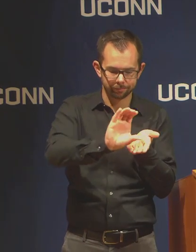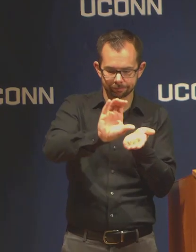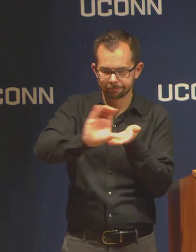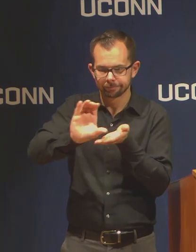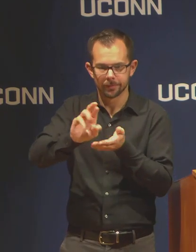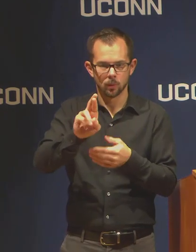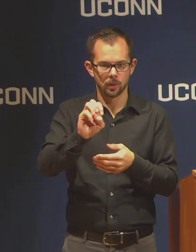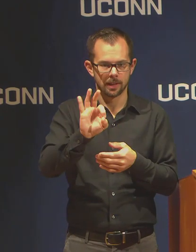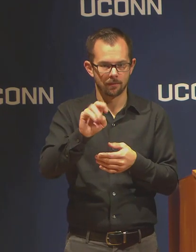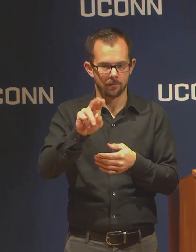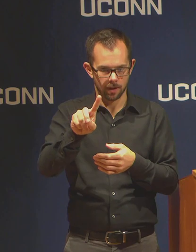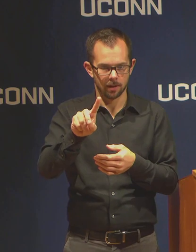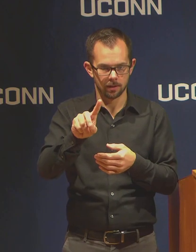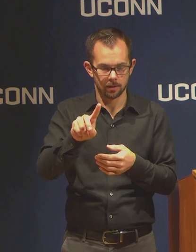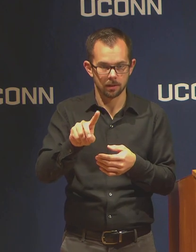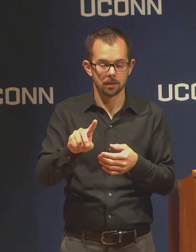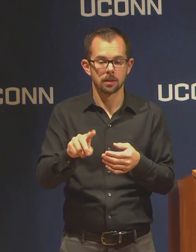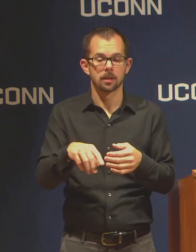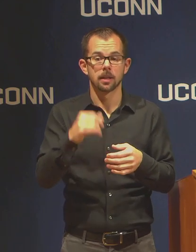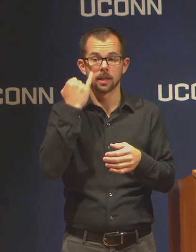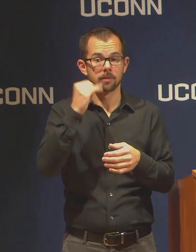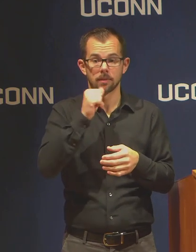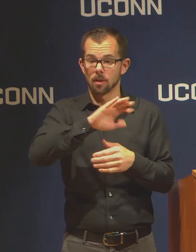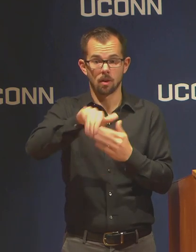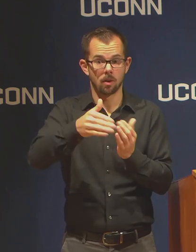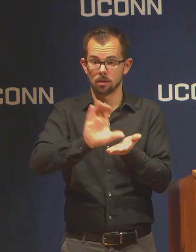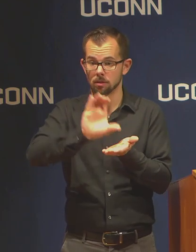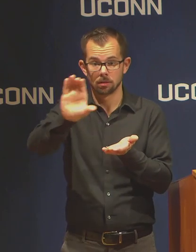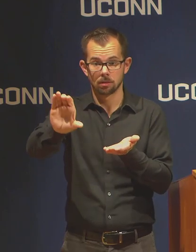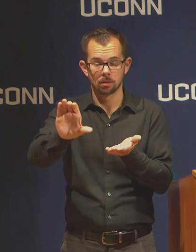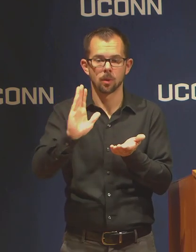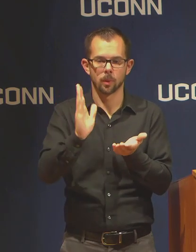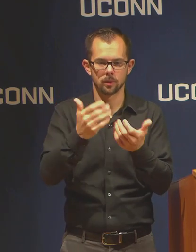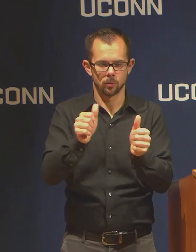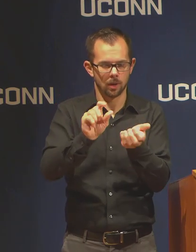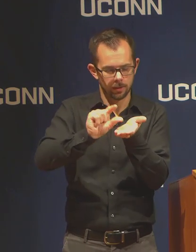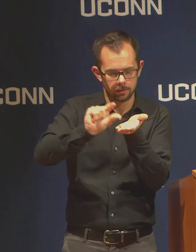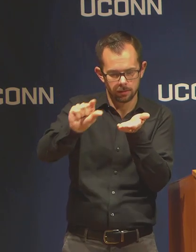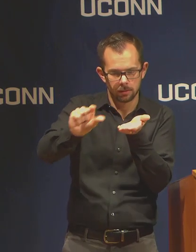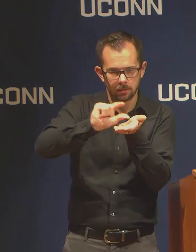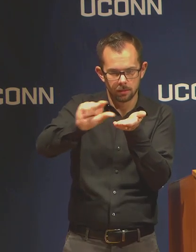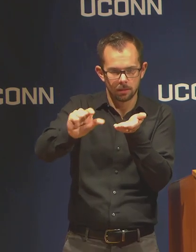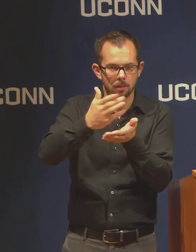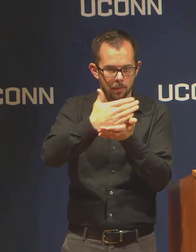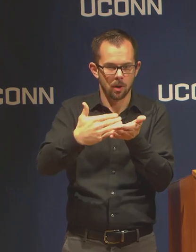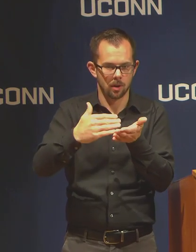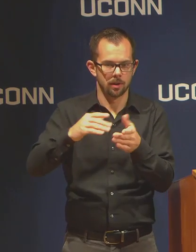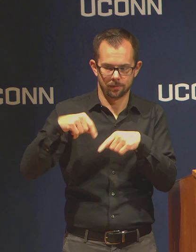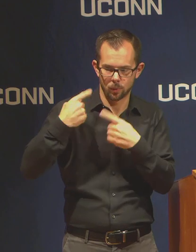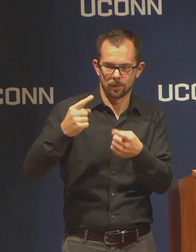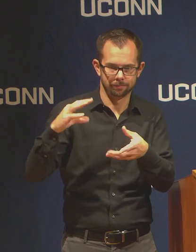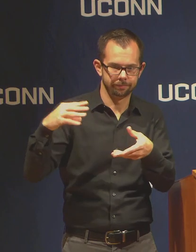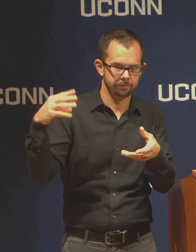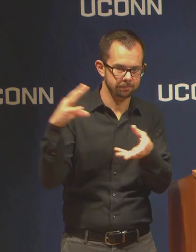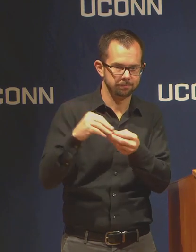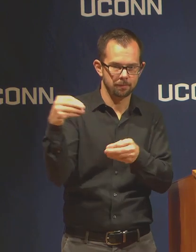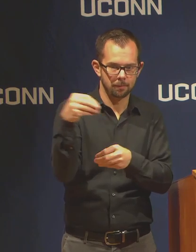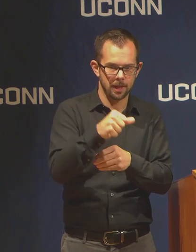if not all, at least part of what's been paid. When are students going to be able to